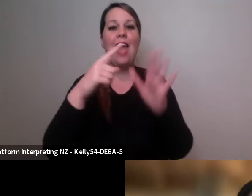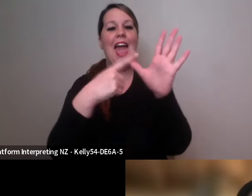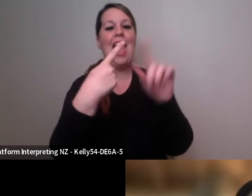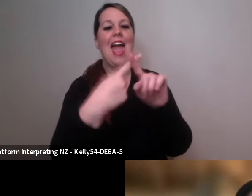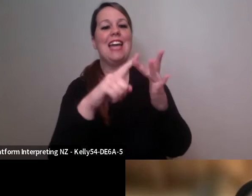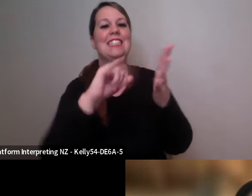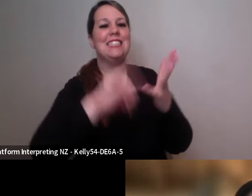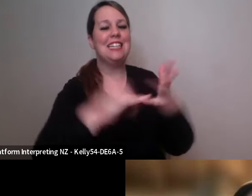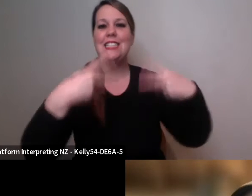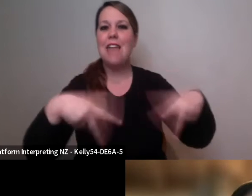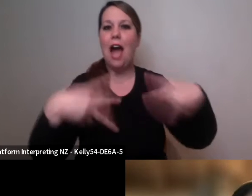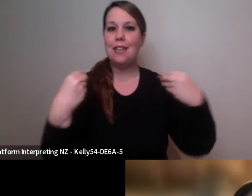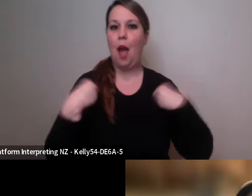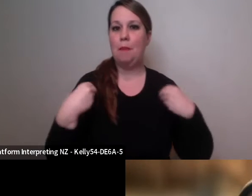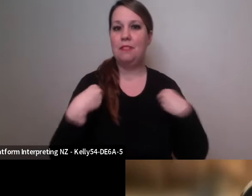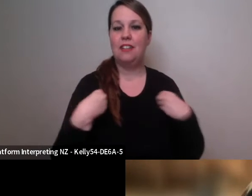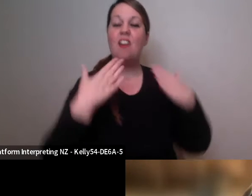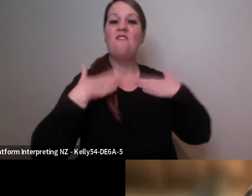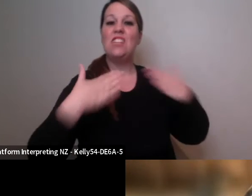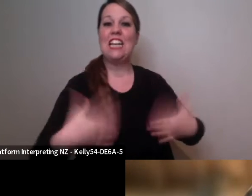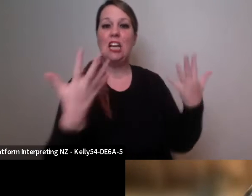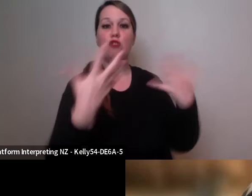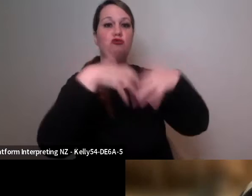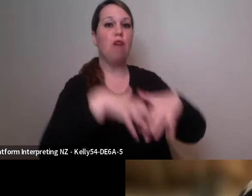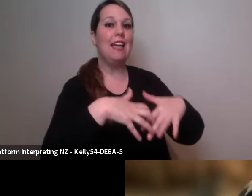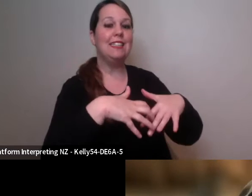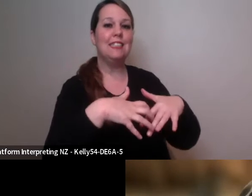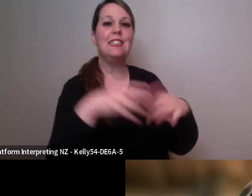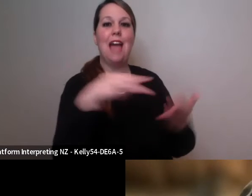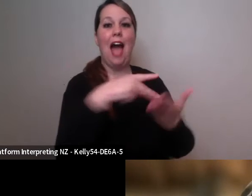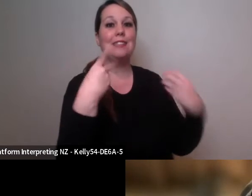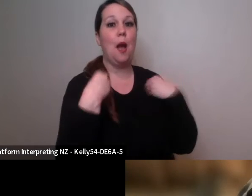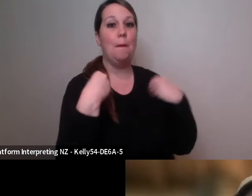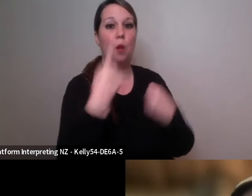America's leading physically integrated dance companies as they describe themselves, and that's